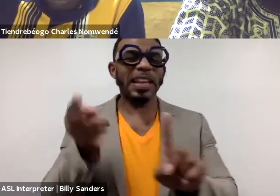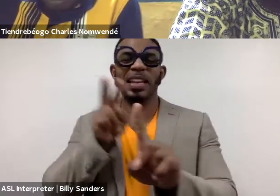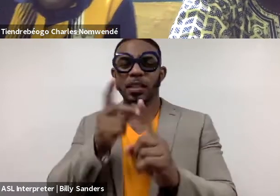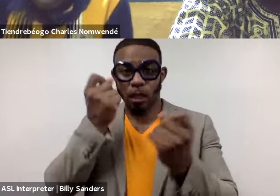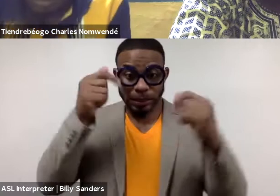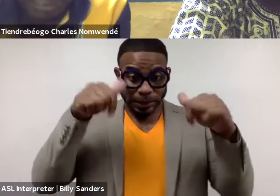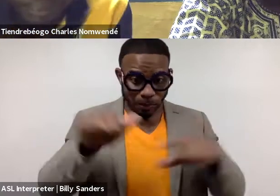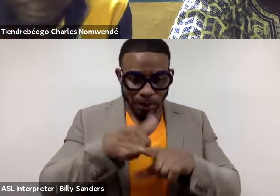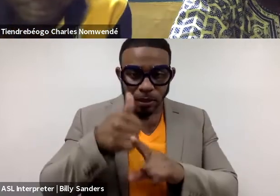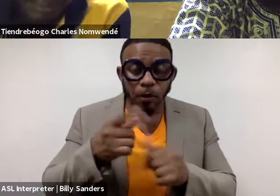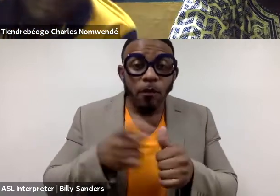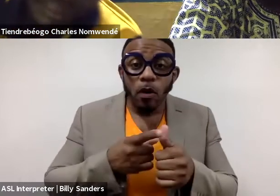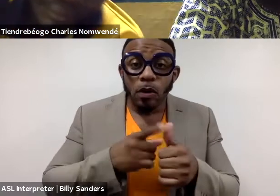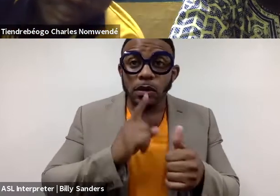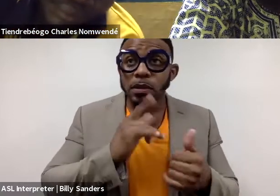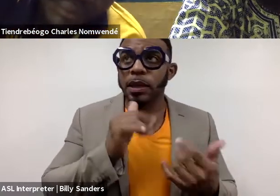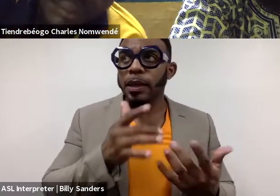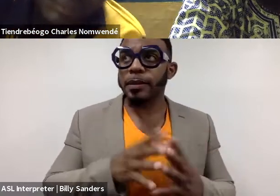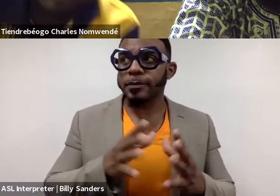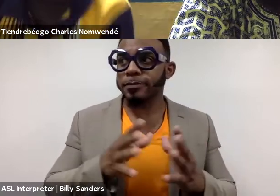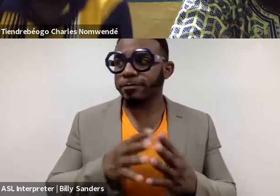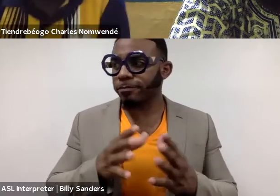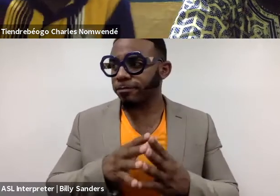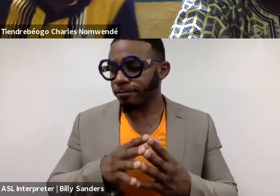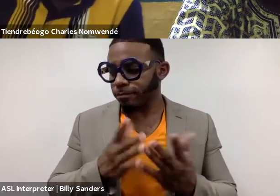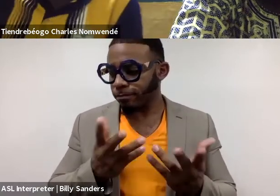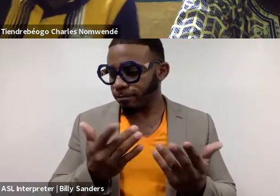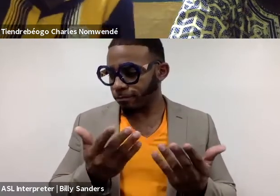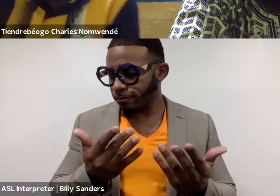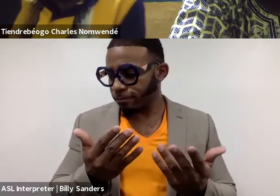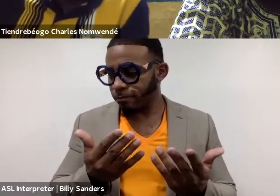That first is not a Western idea. One.